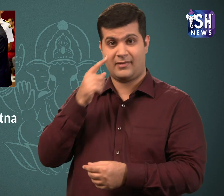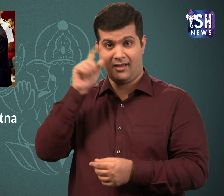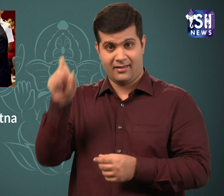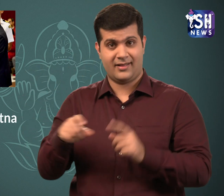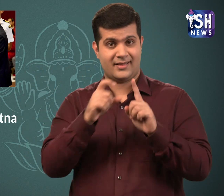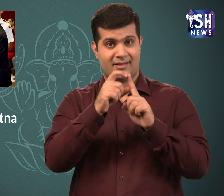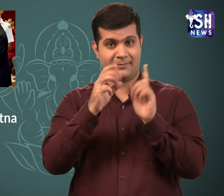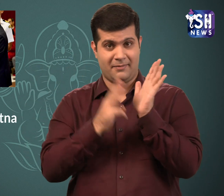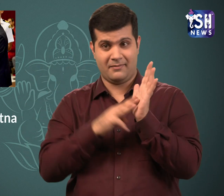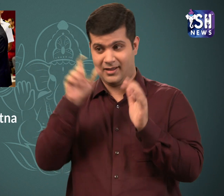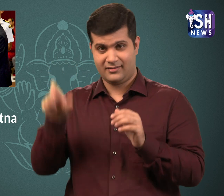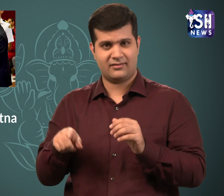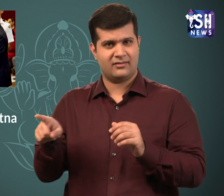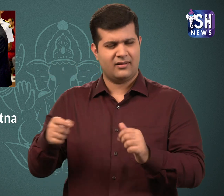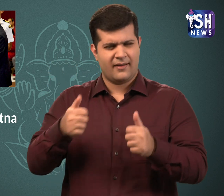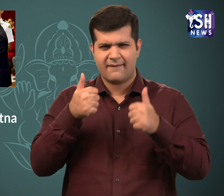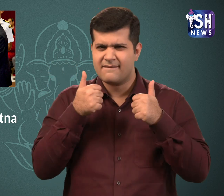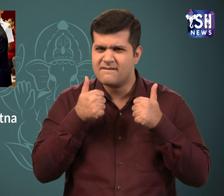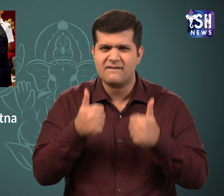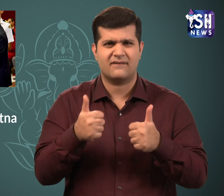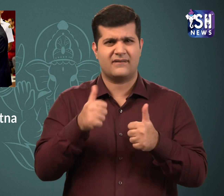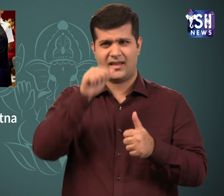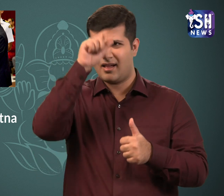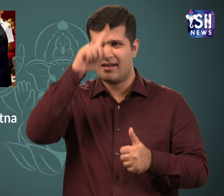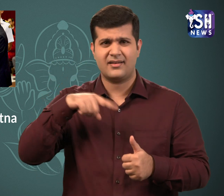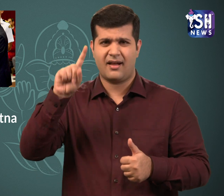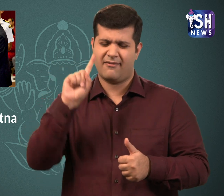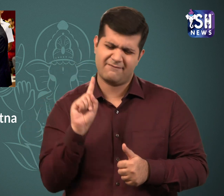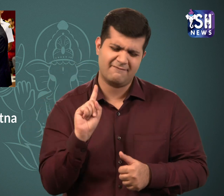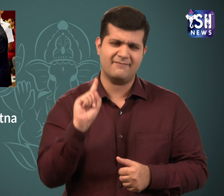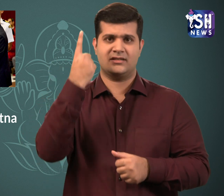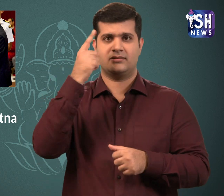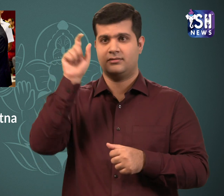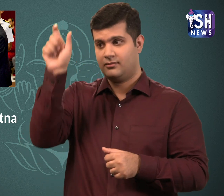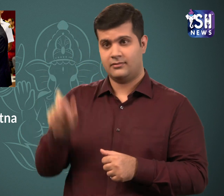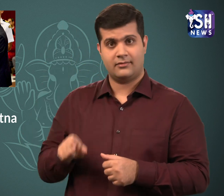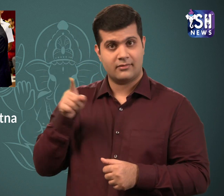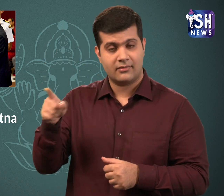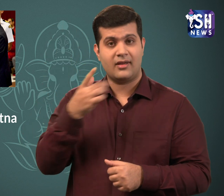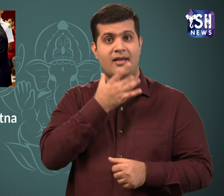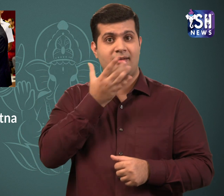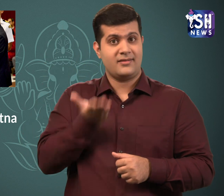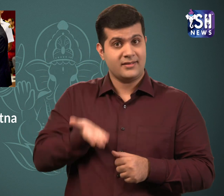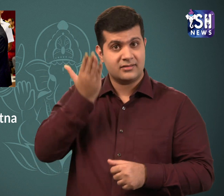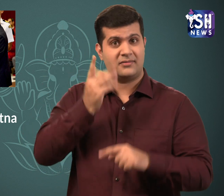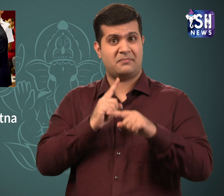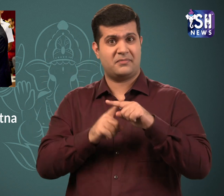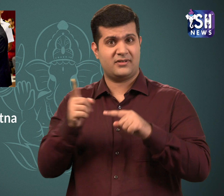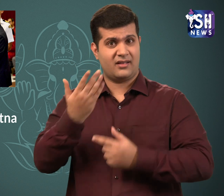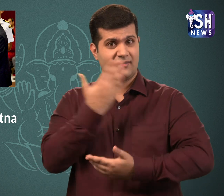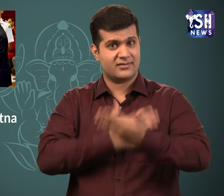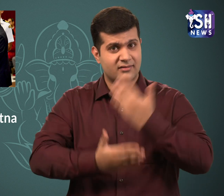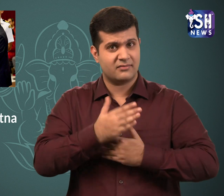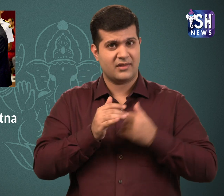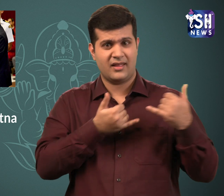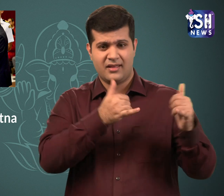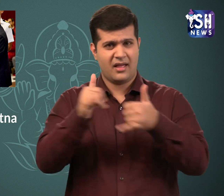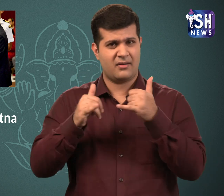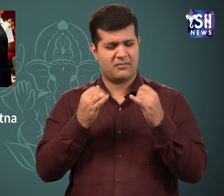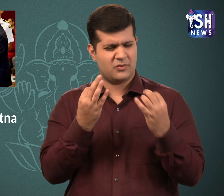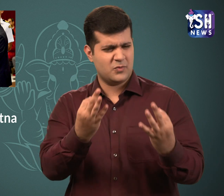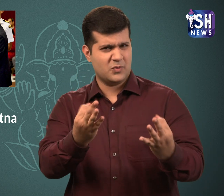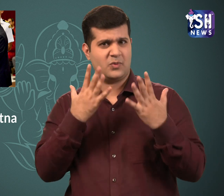She has become the first and the oldest Indian woman para-athlete to win the award.